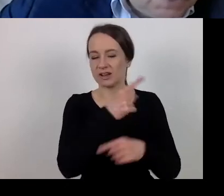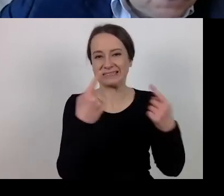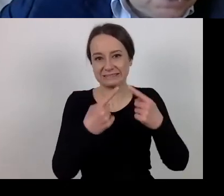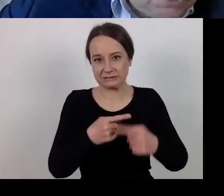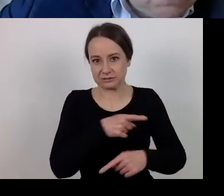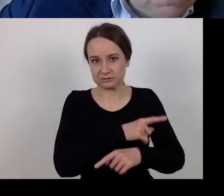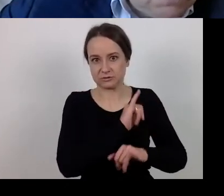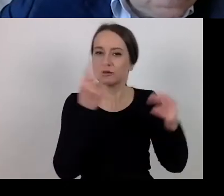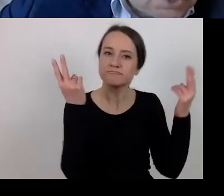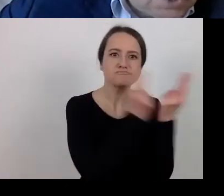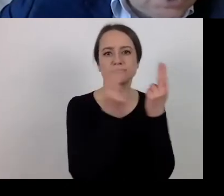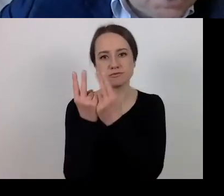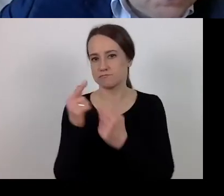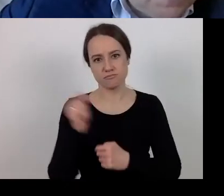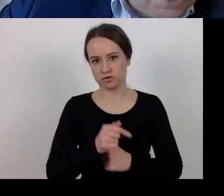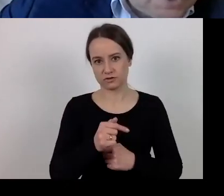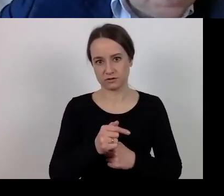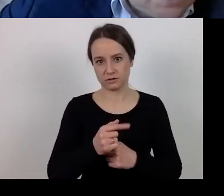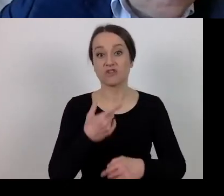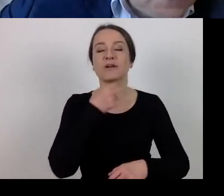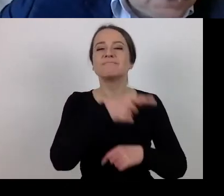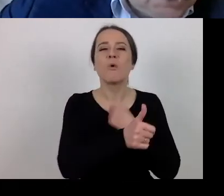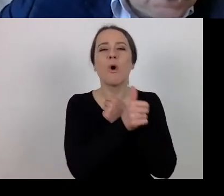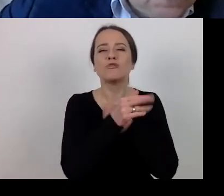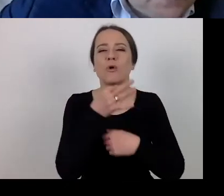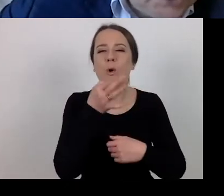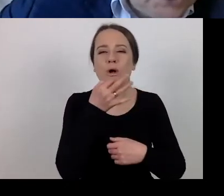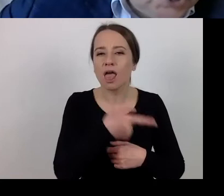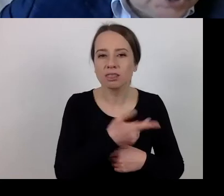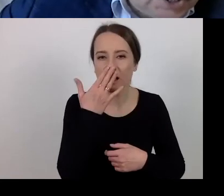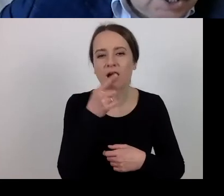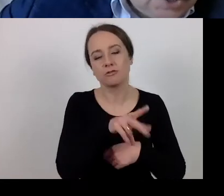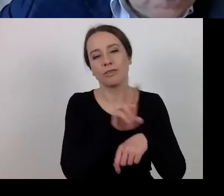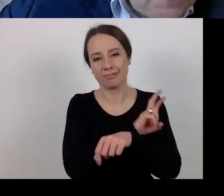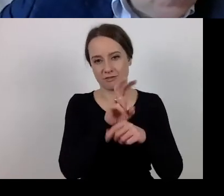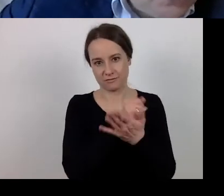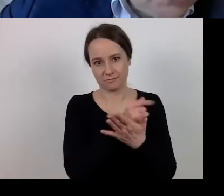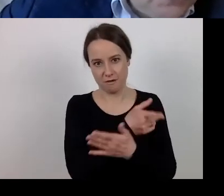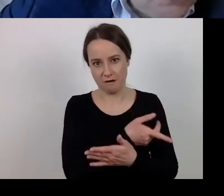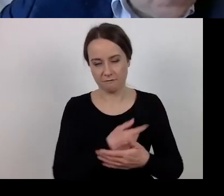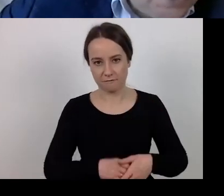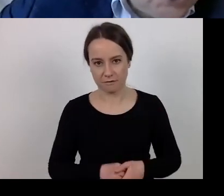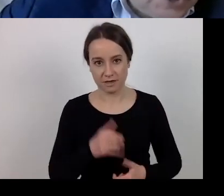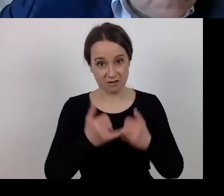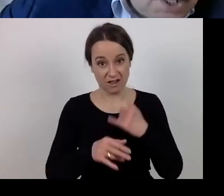Such a correction or adjustment will typically be technical. If necessary, I'll explain it further.